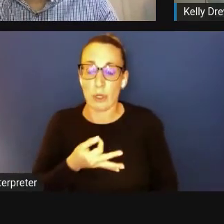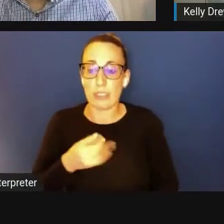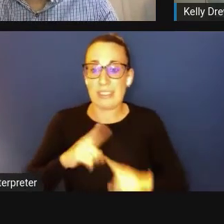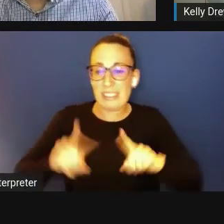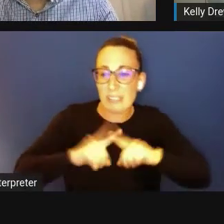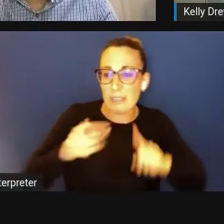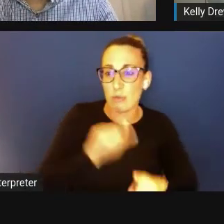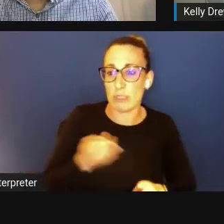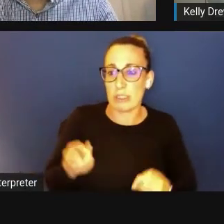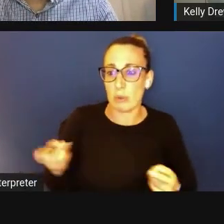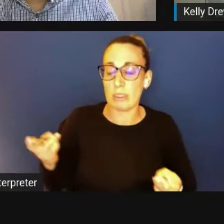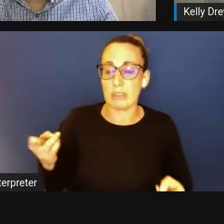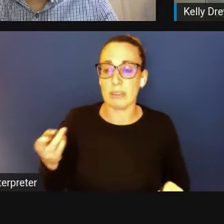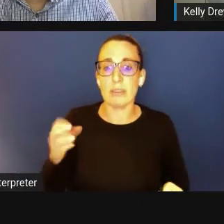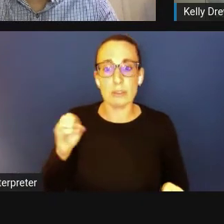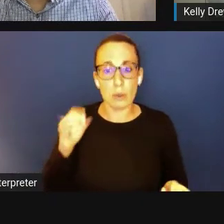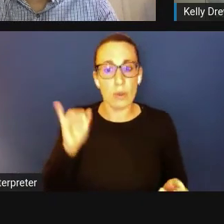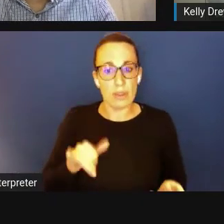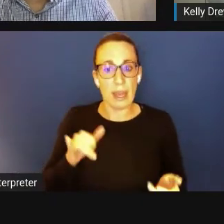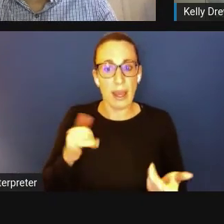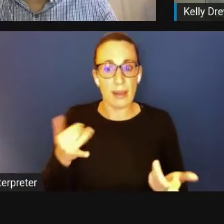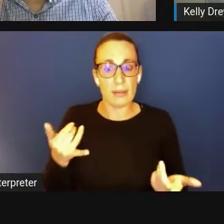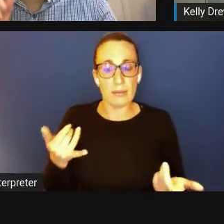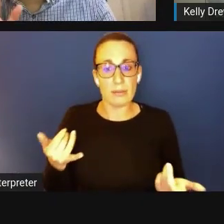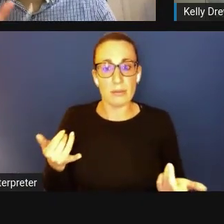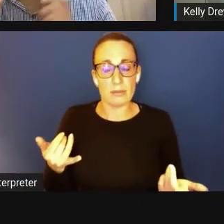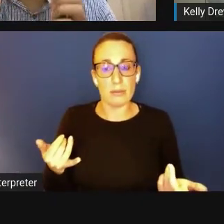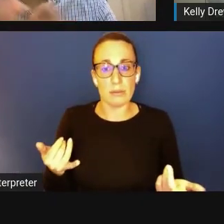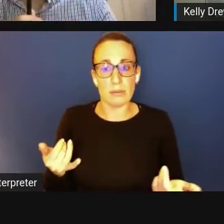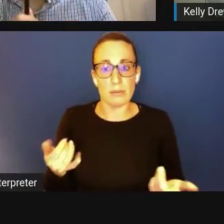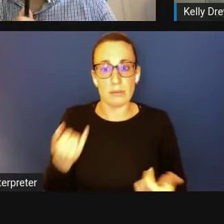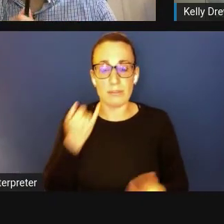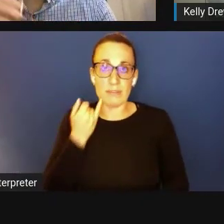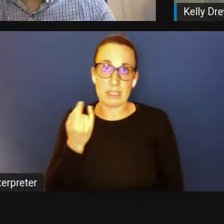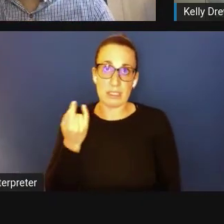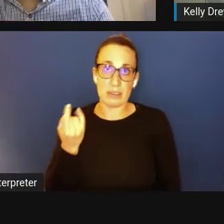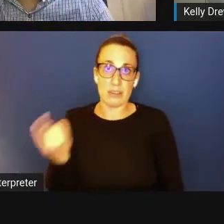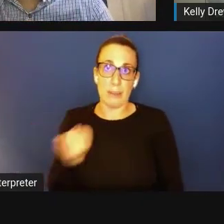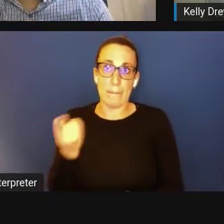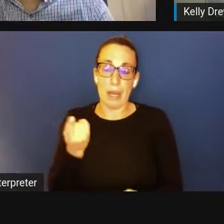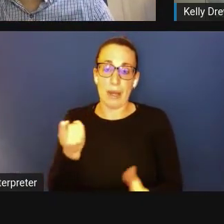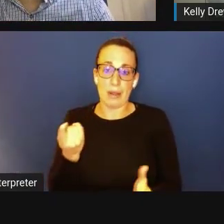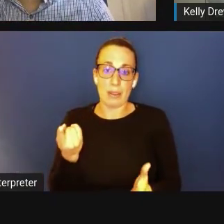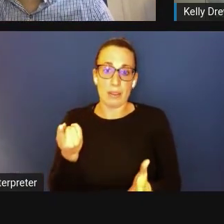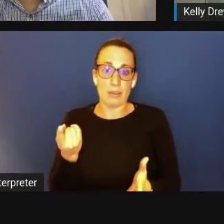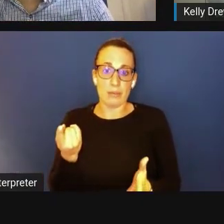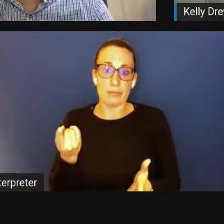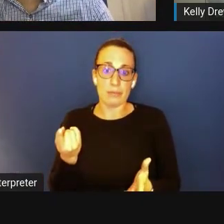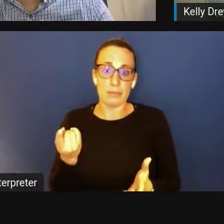And so what that might do is .. . Someone is asking, "Could it potentially have drawback as well?"